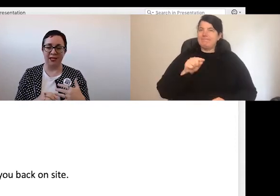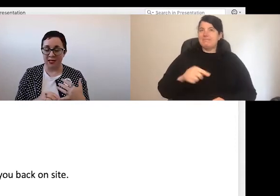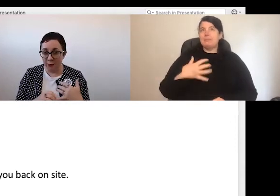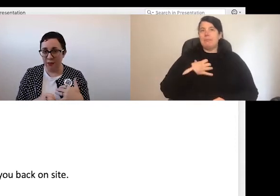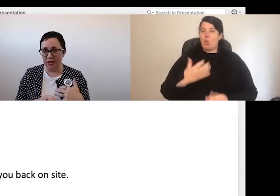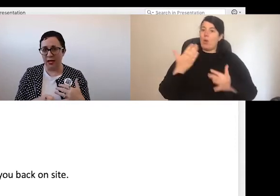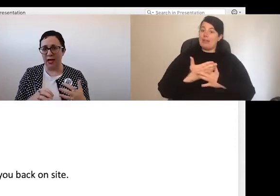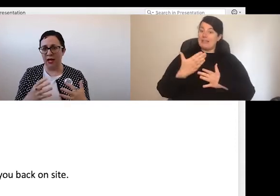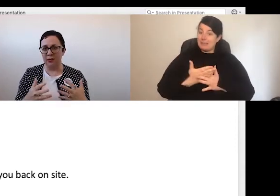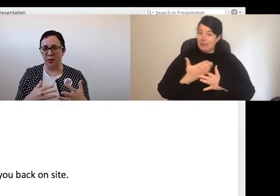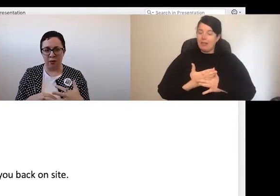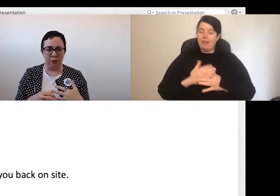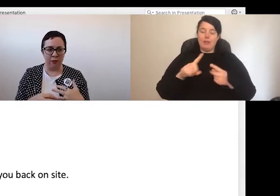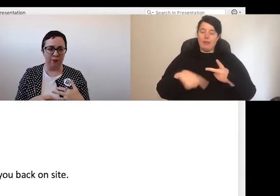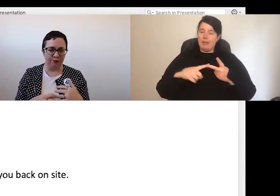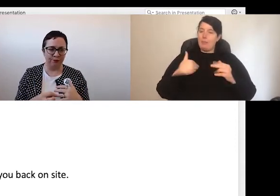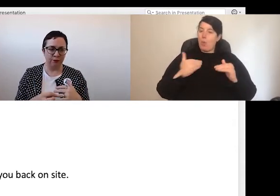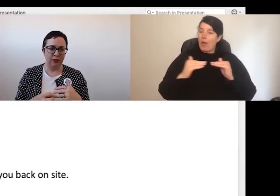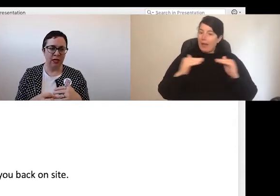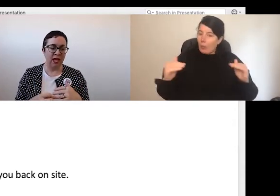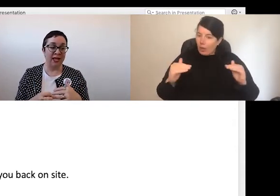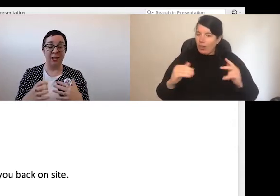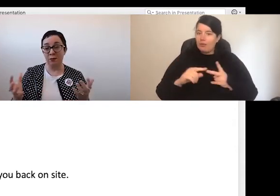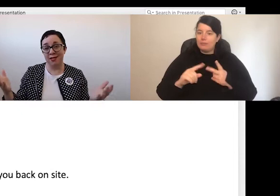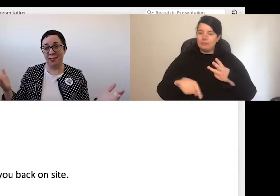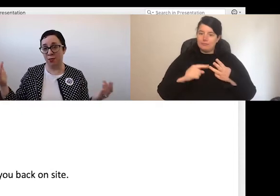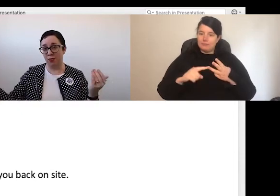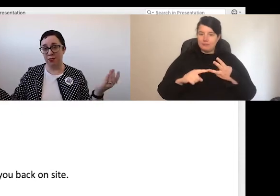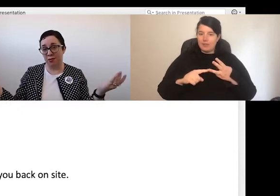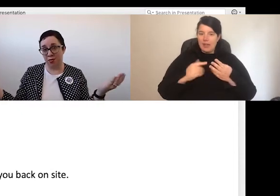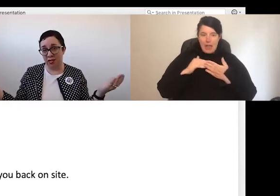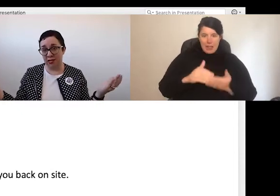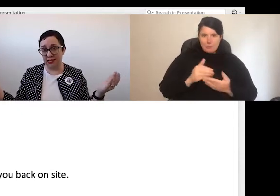accessible, it's more equitable, it helps to support social distancing